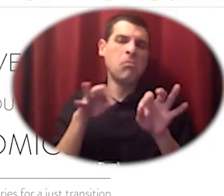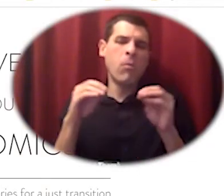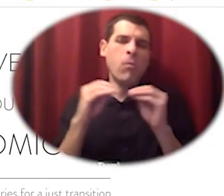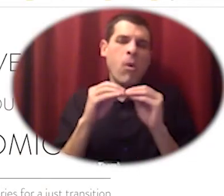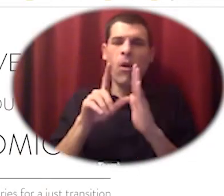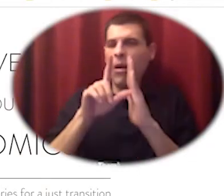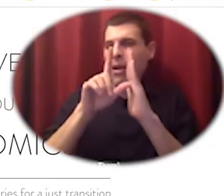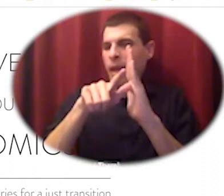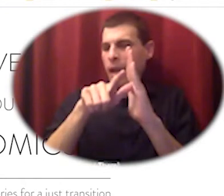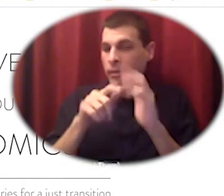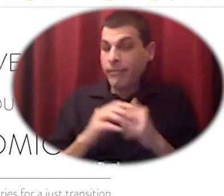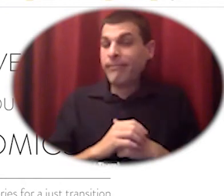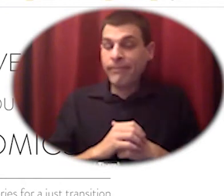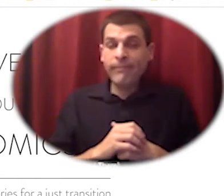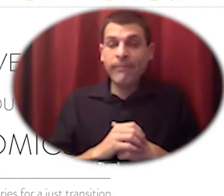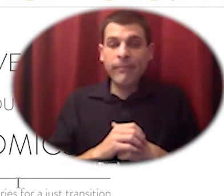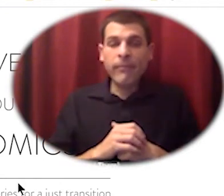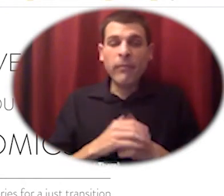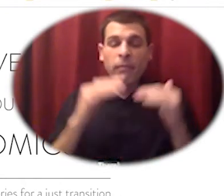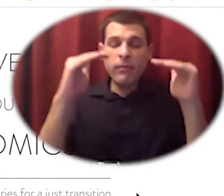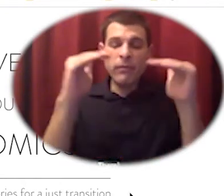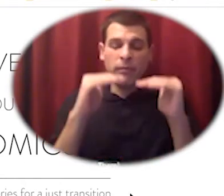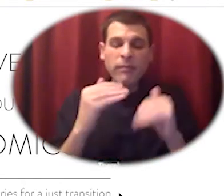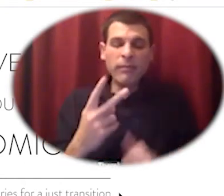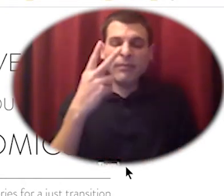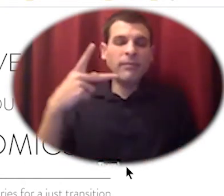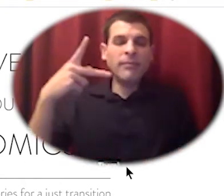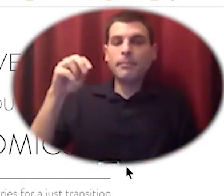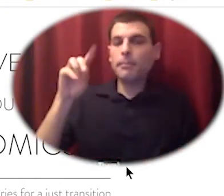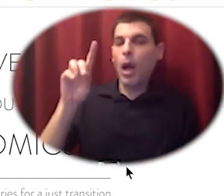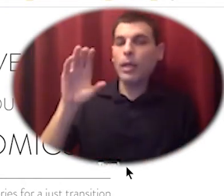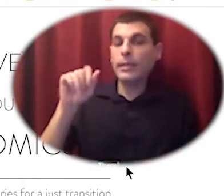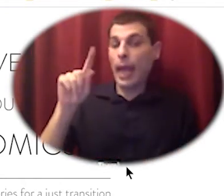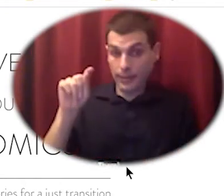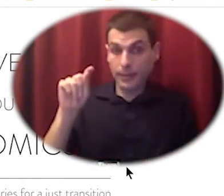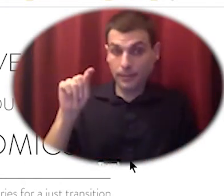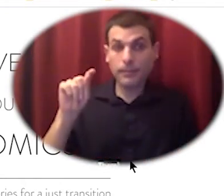then two podcasts i want to put on everyone's radar is the upstream podcast